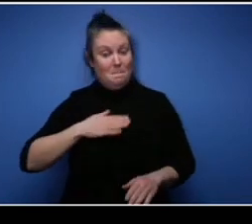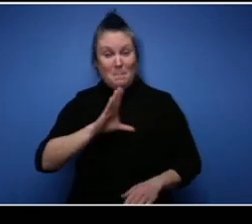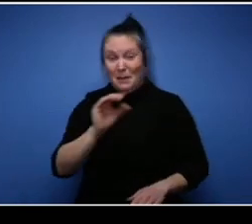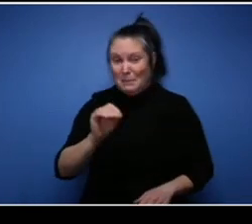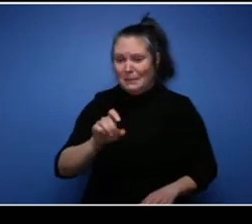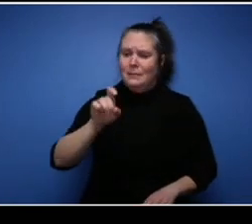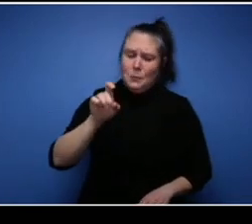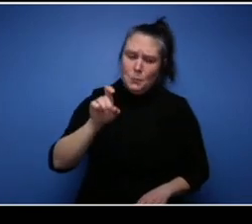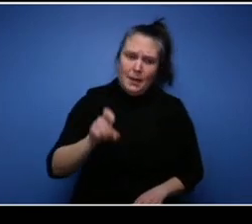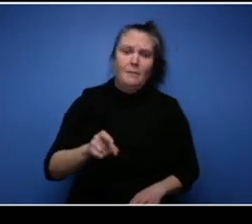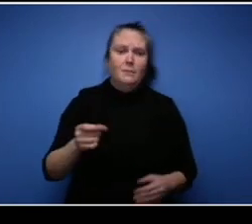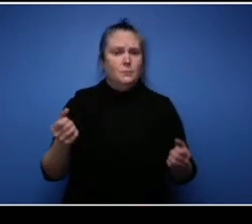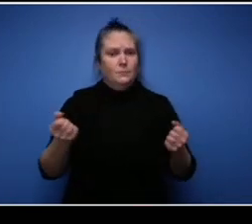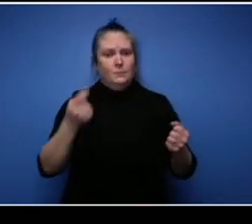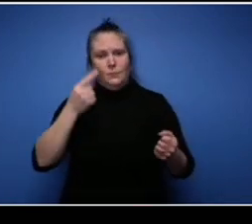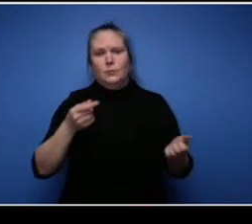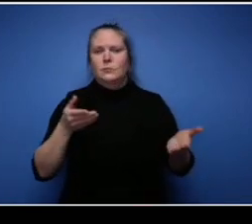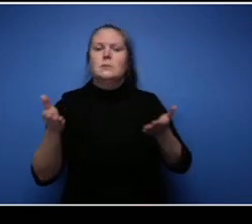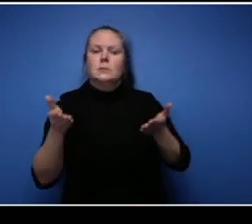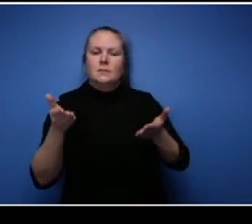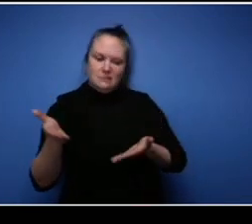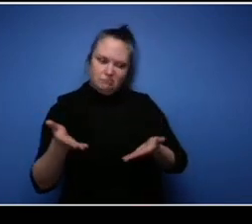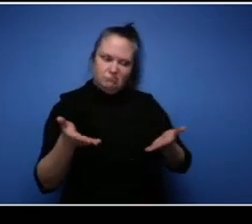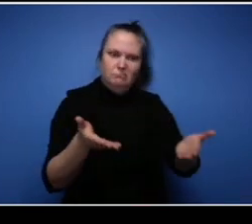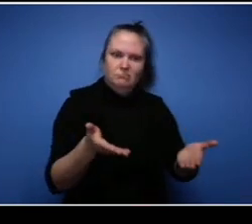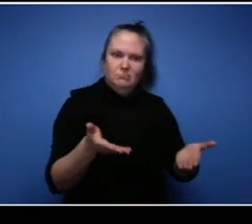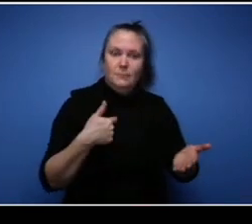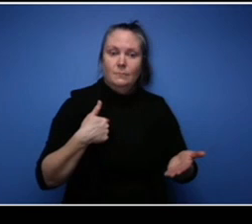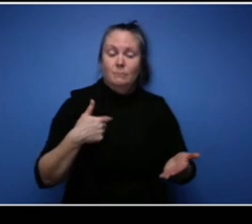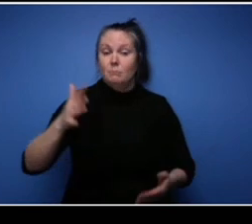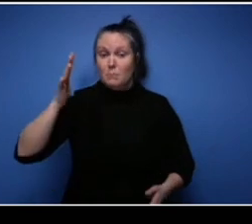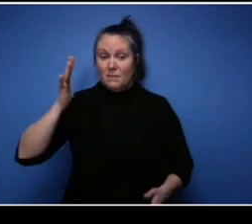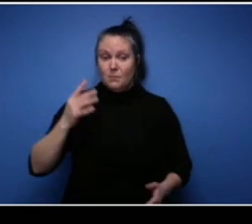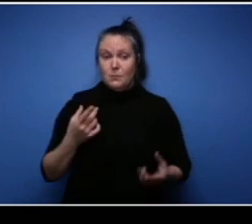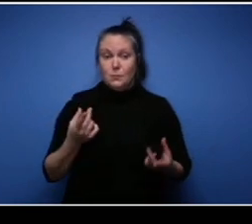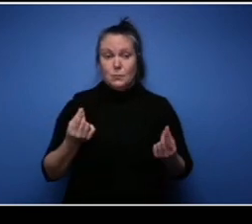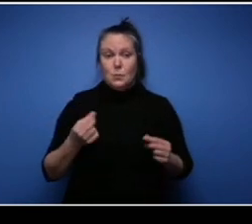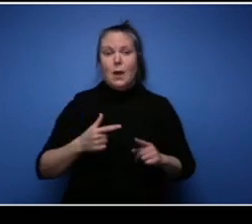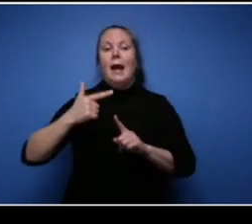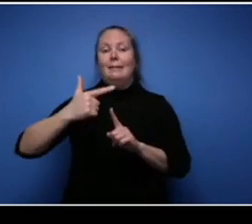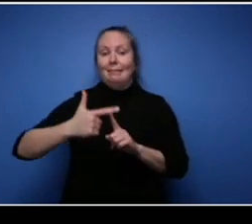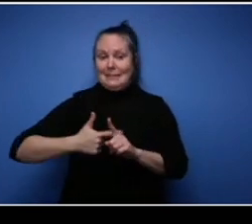which um in some cases back then it was a little bit easier to lease a vehicle um because